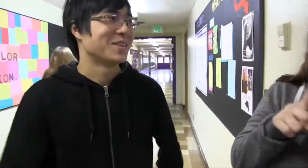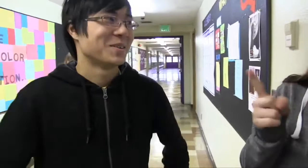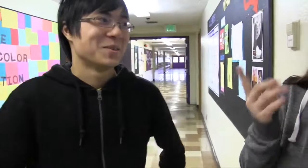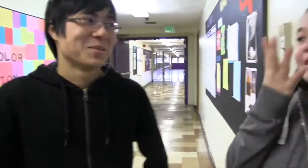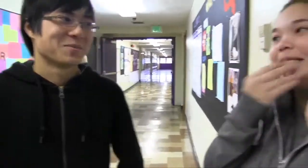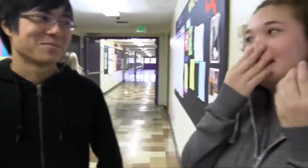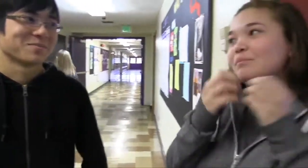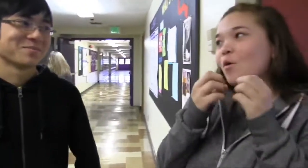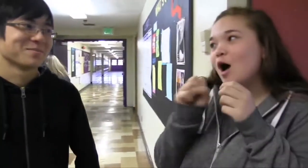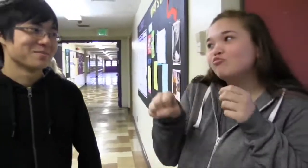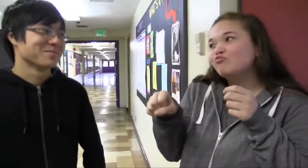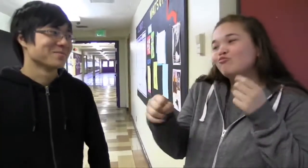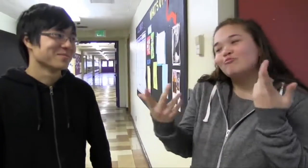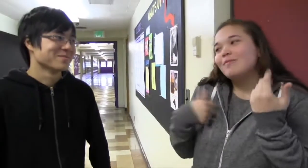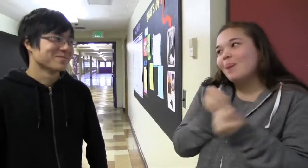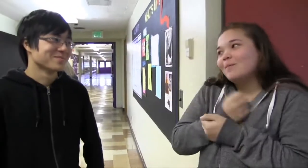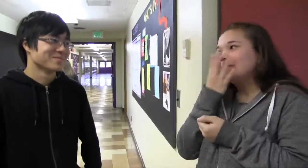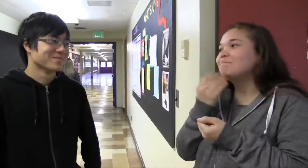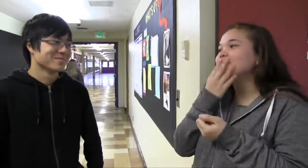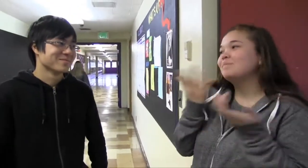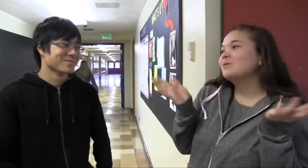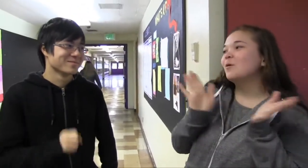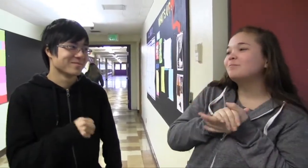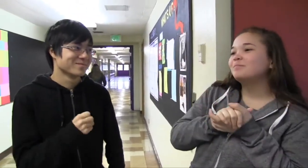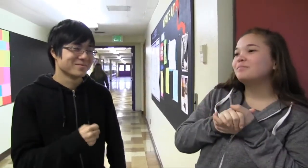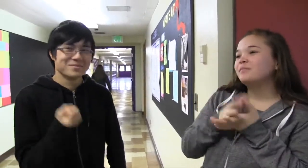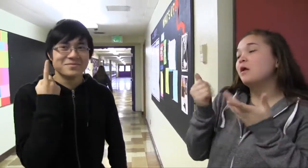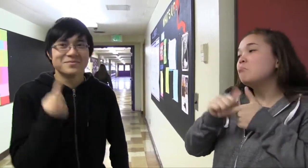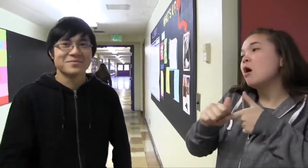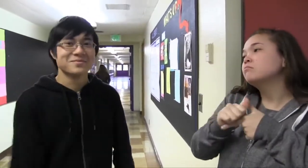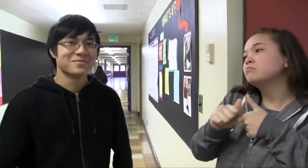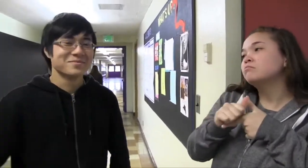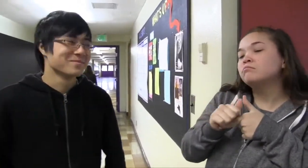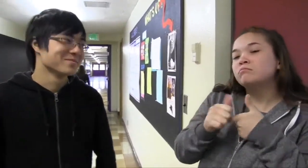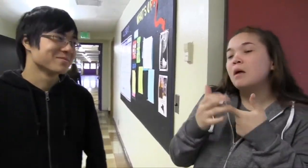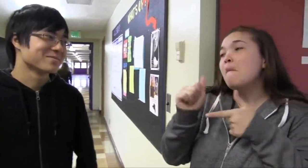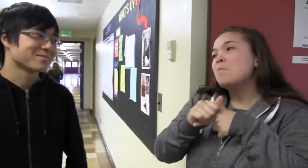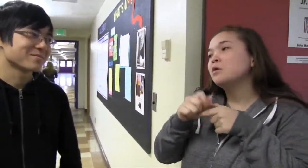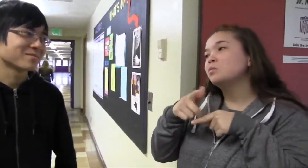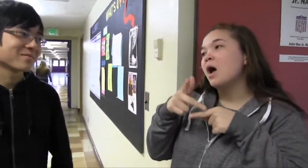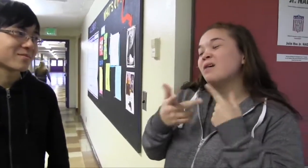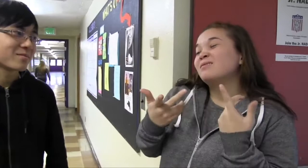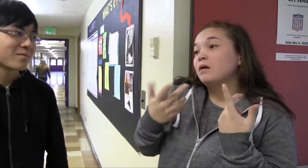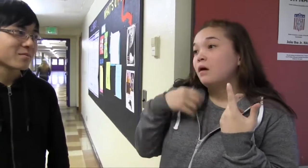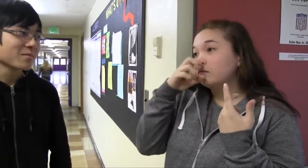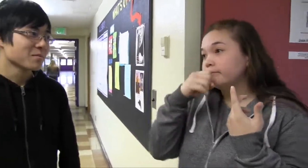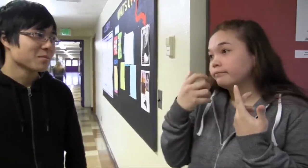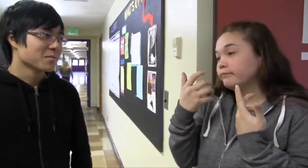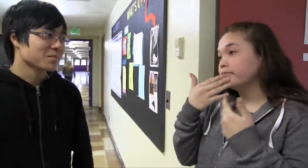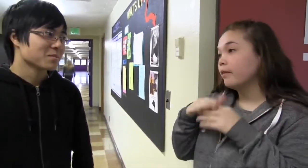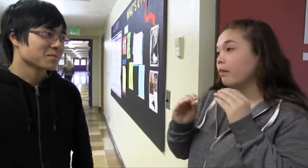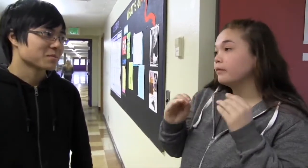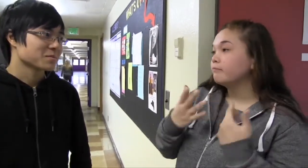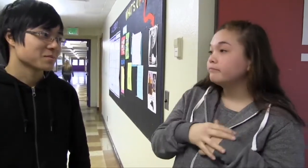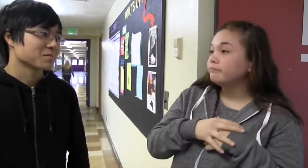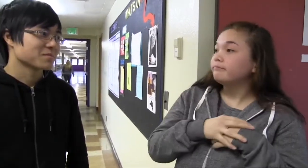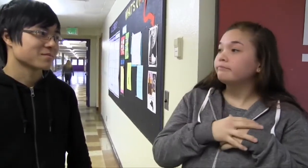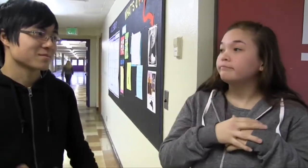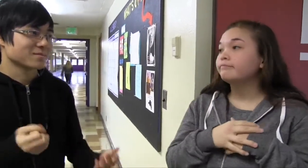I just need to sleep more, I love my sleep. So, practice on school work, catch up on things I missed.